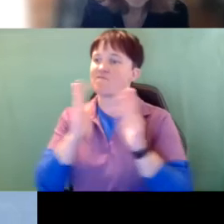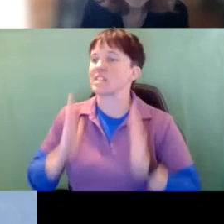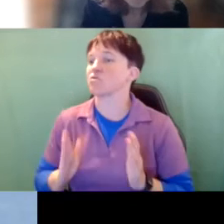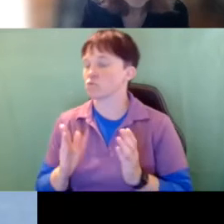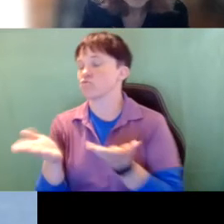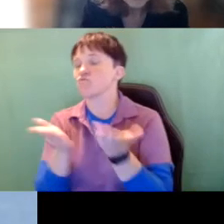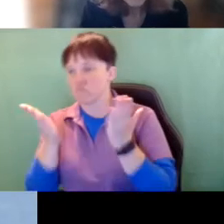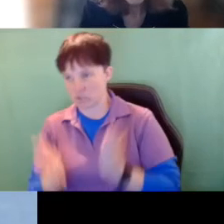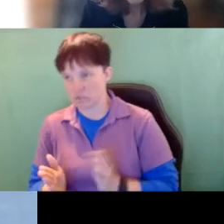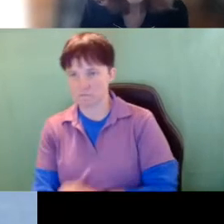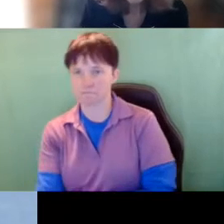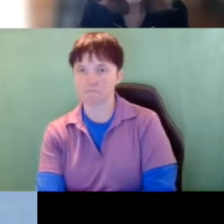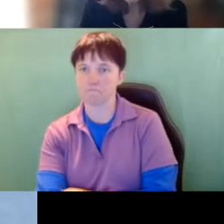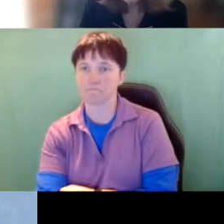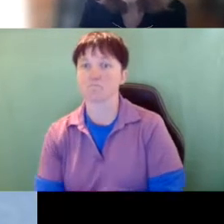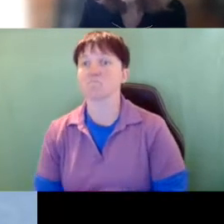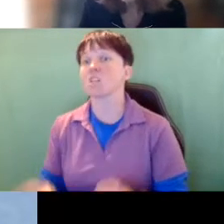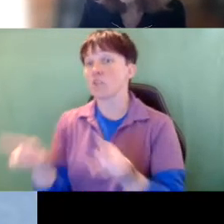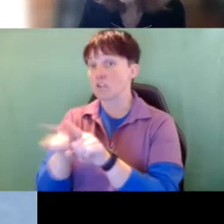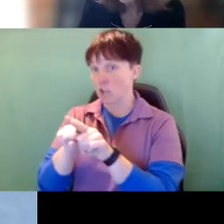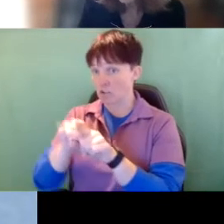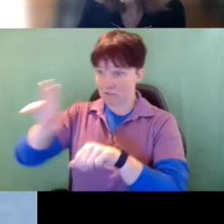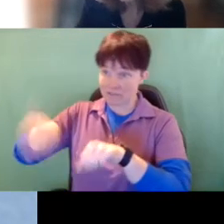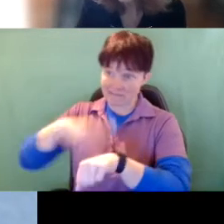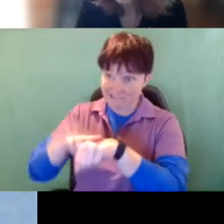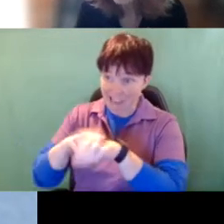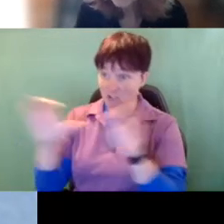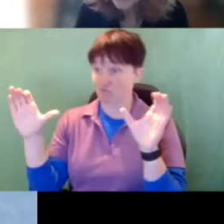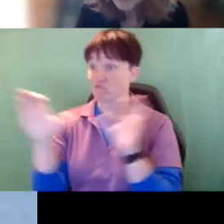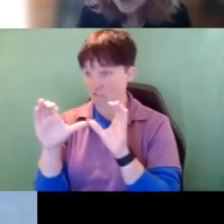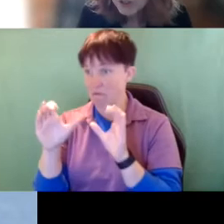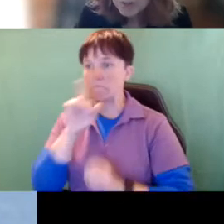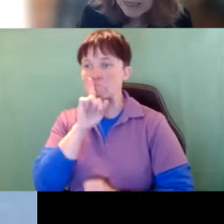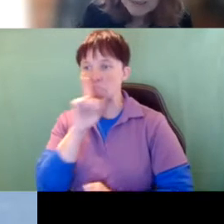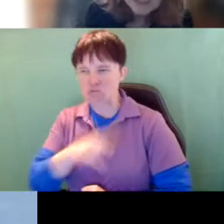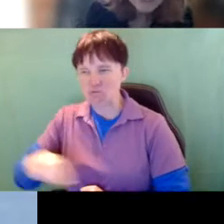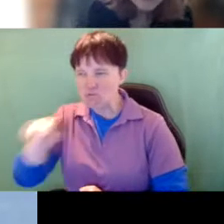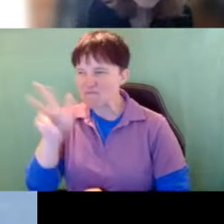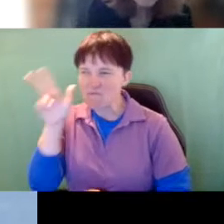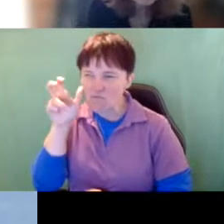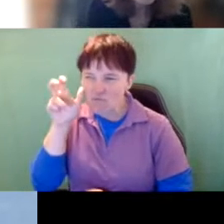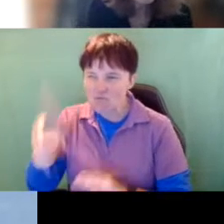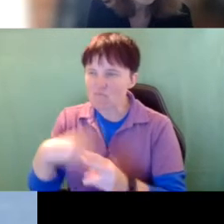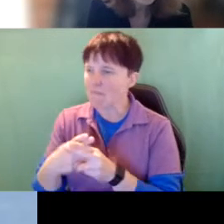services There is a national certification that some of you I'm sure have heard about and that